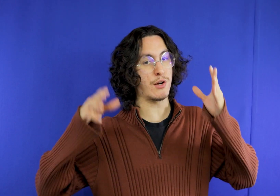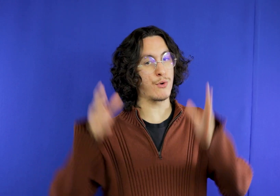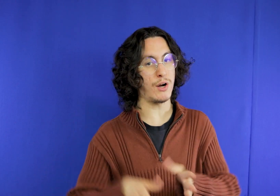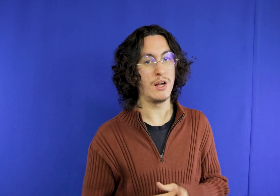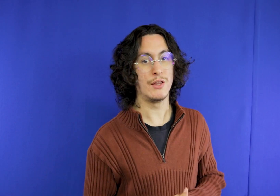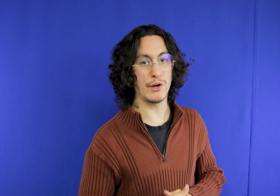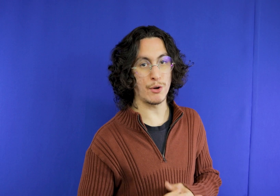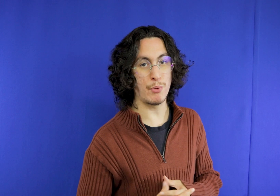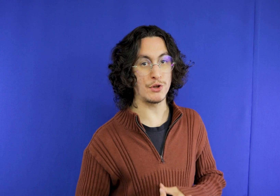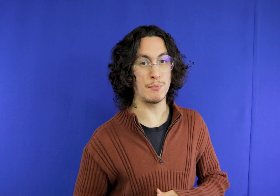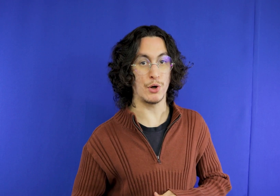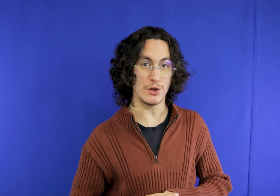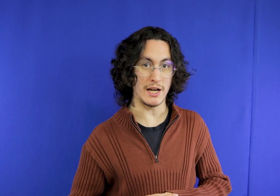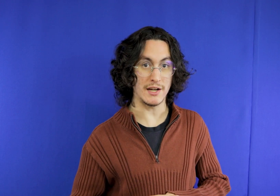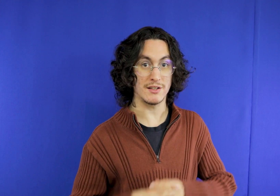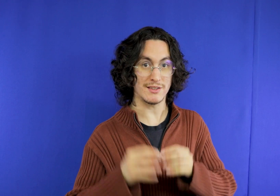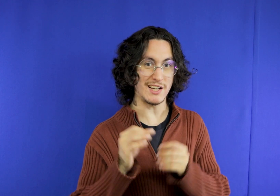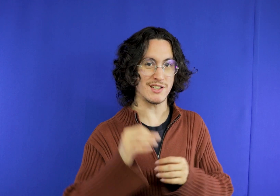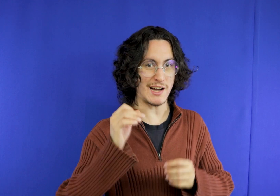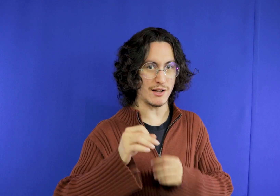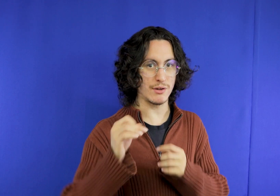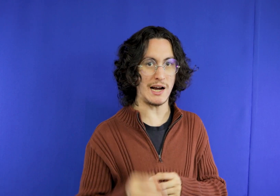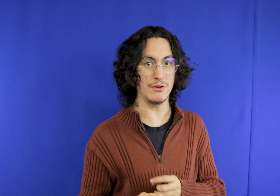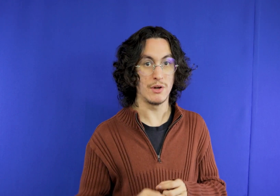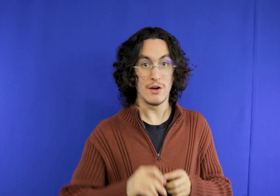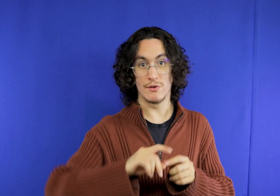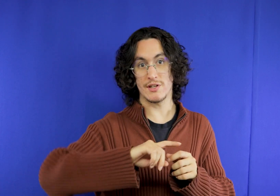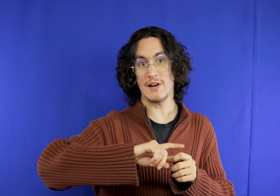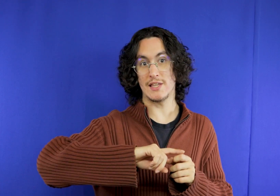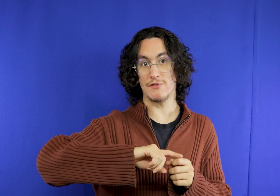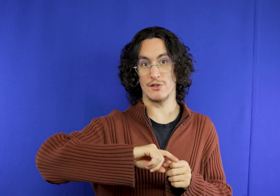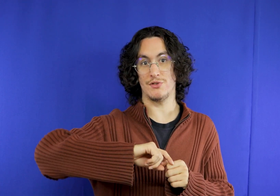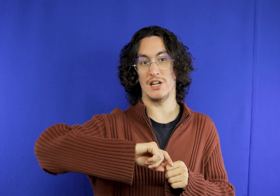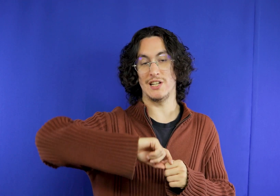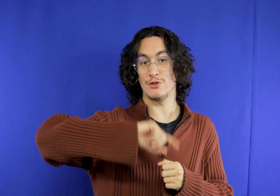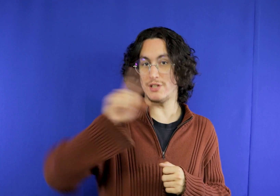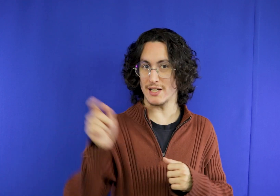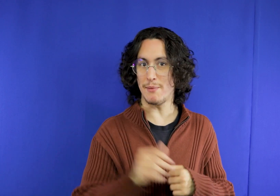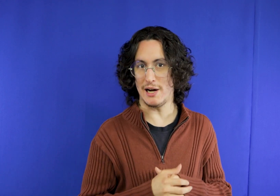you arrived at the airport in Porto Alegre're car rented you will have to make a trip